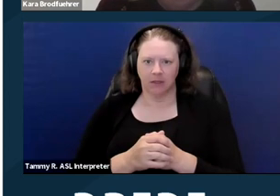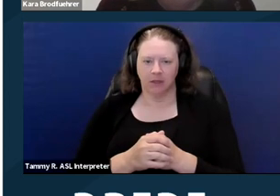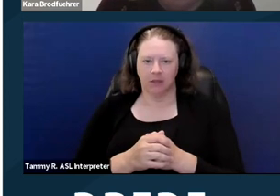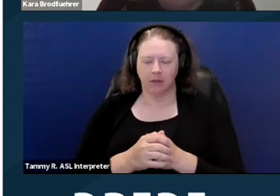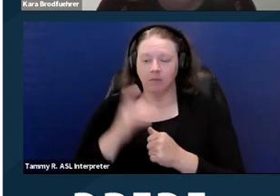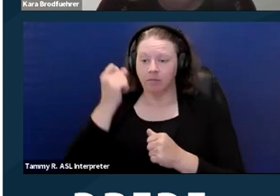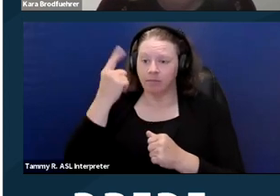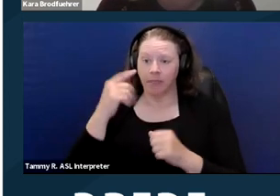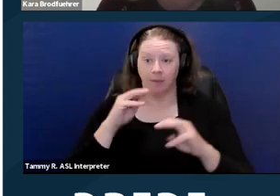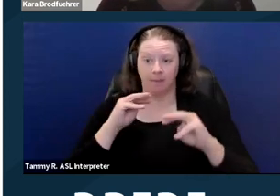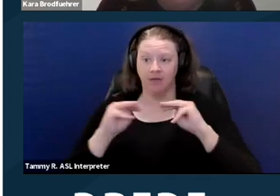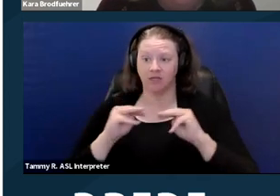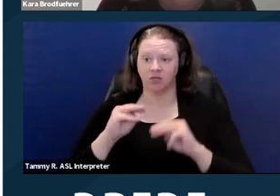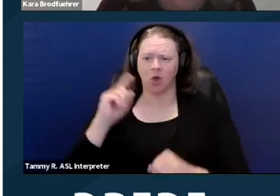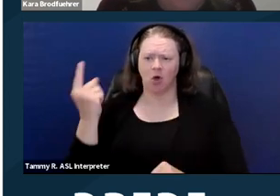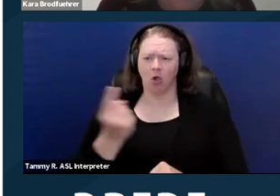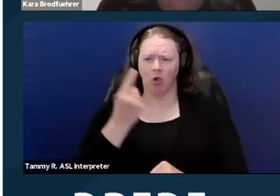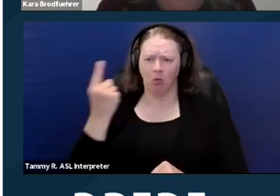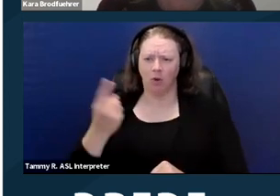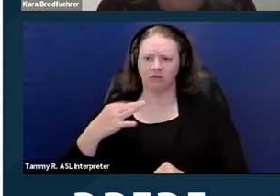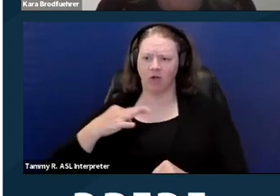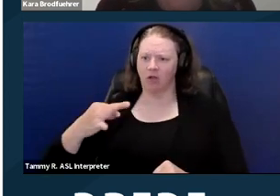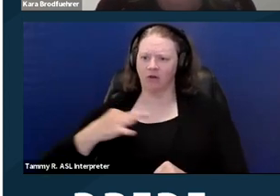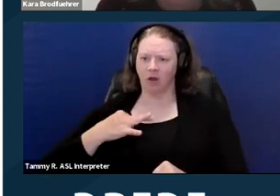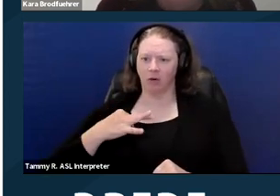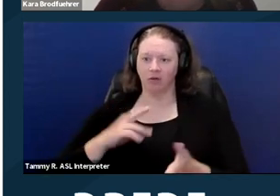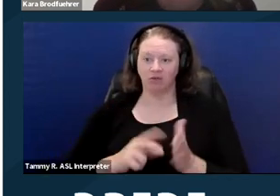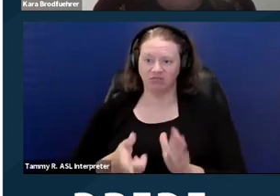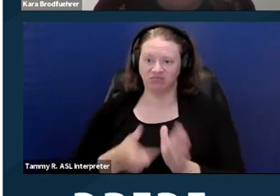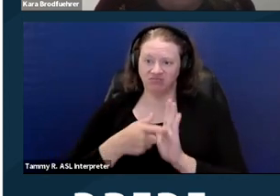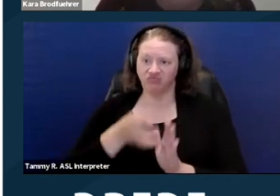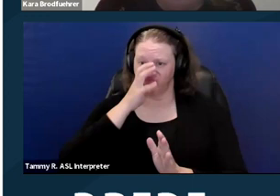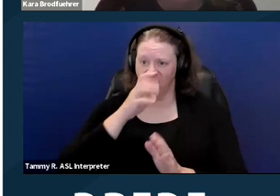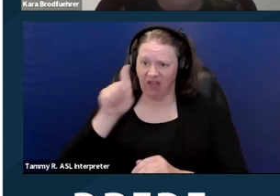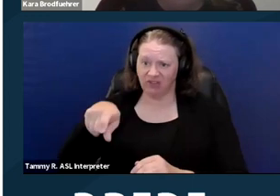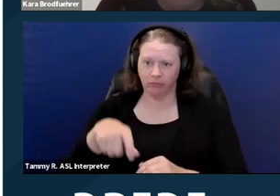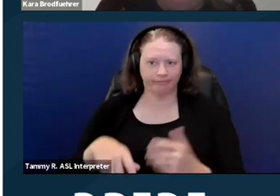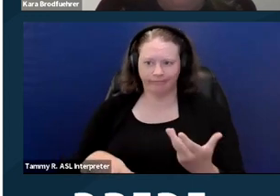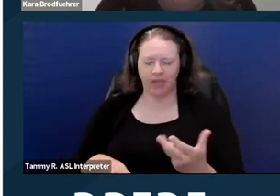You know, mediations are always voluntary. They're voluntary unless we find cause.